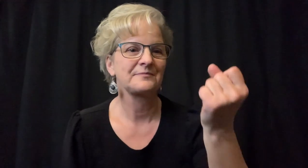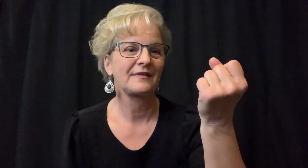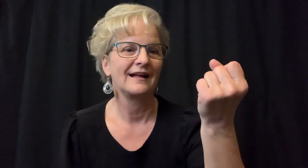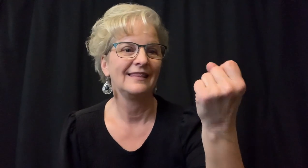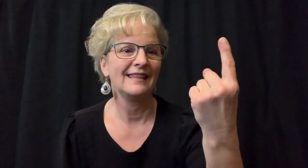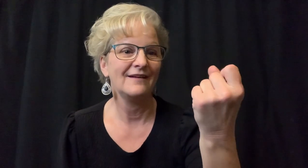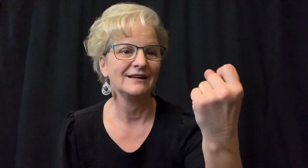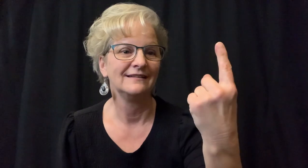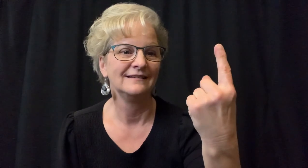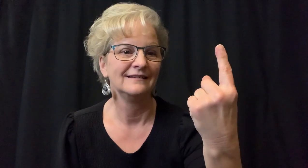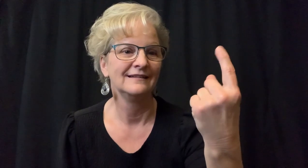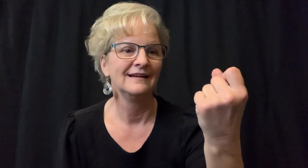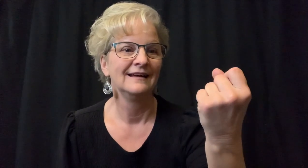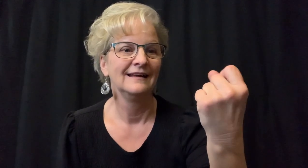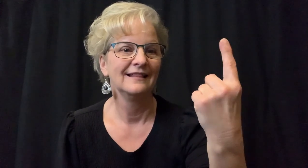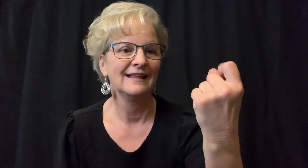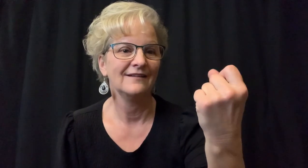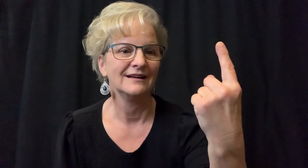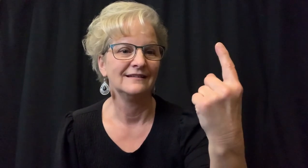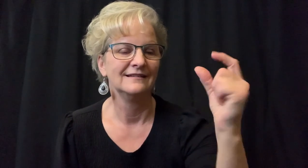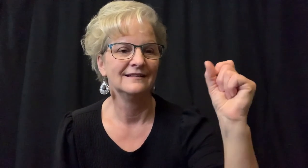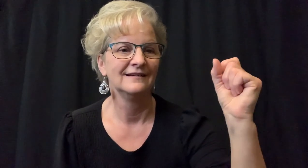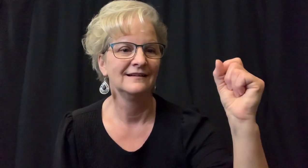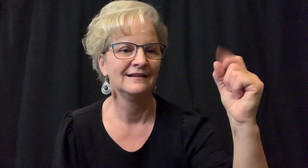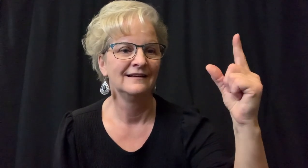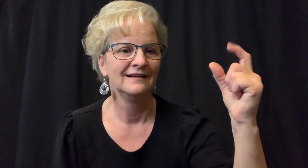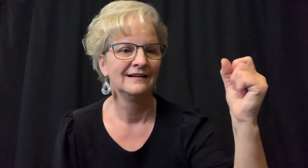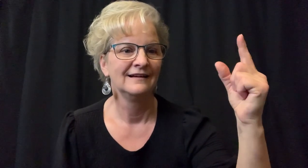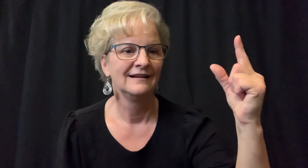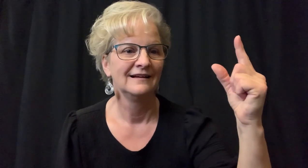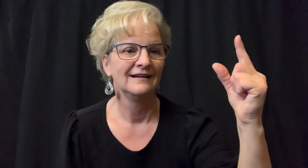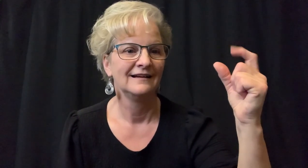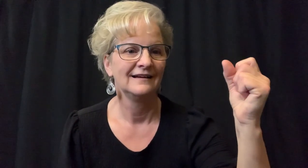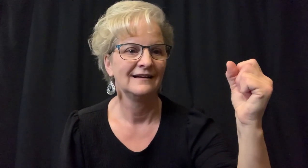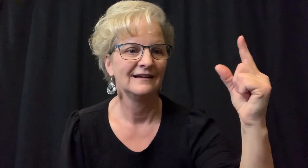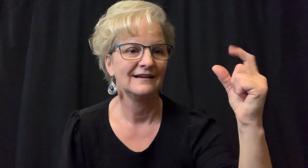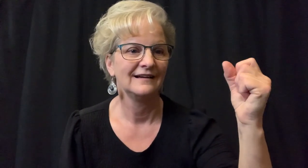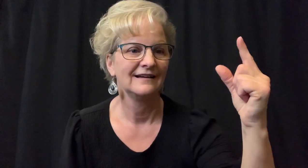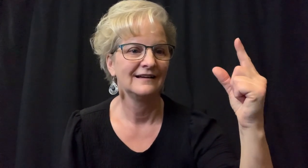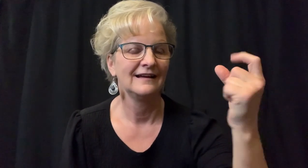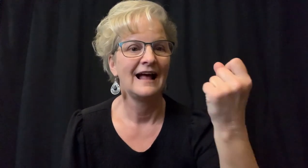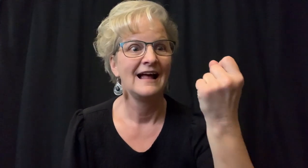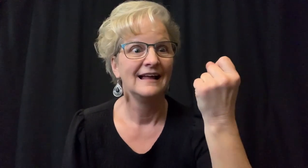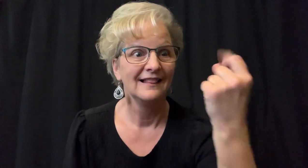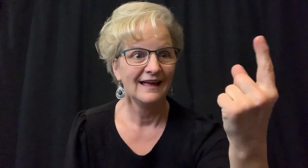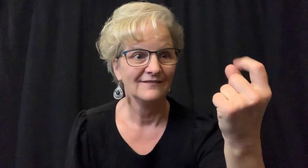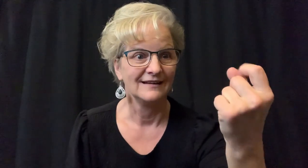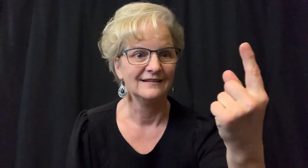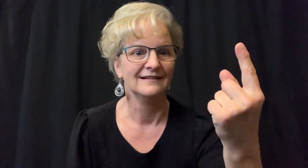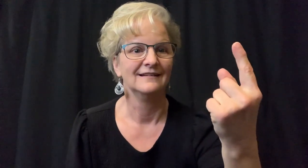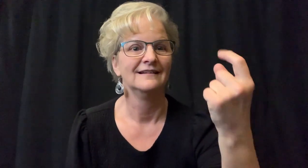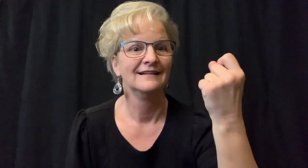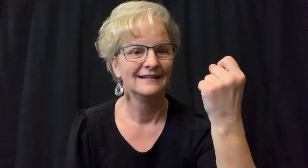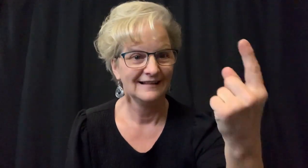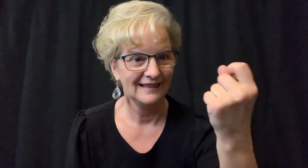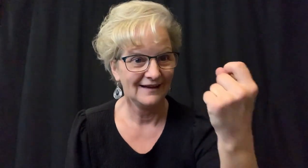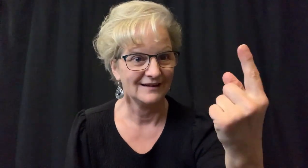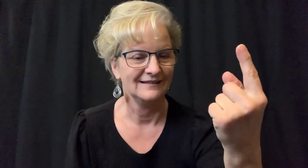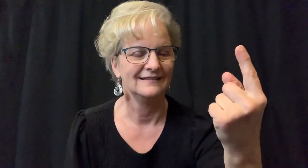Number "eleven (11)".